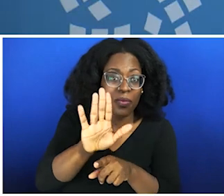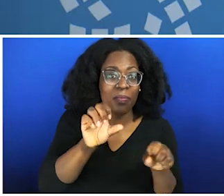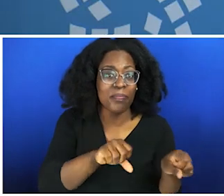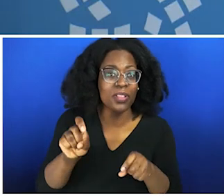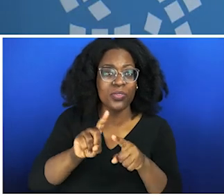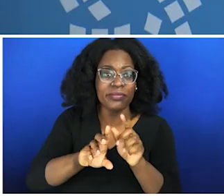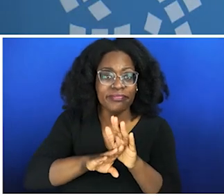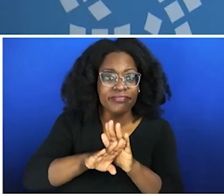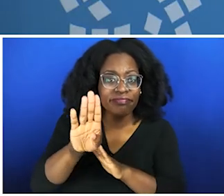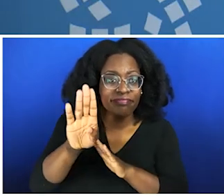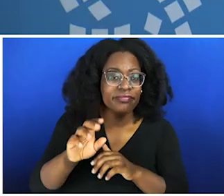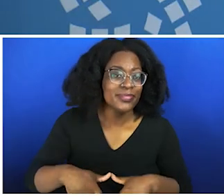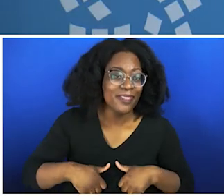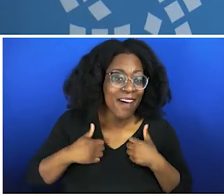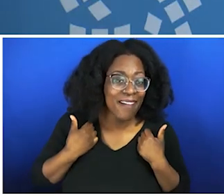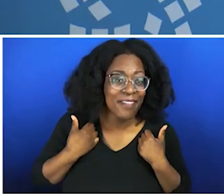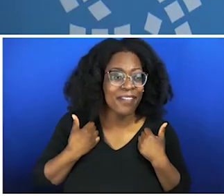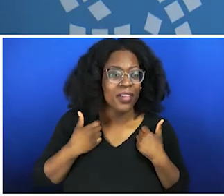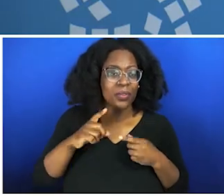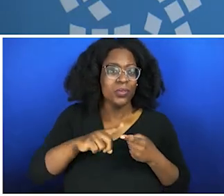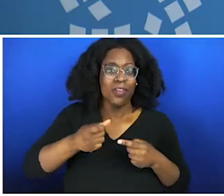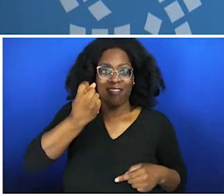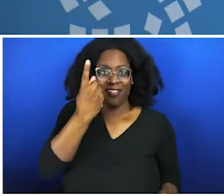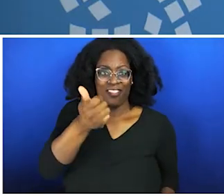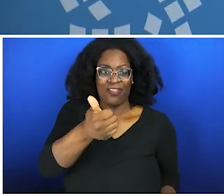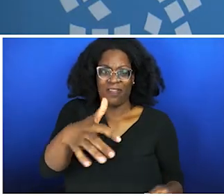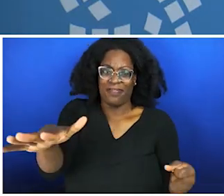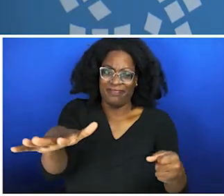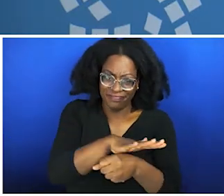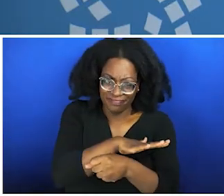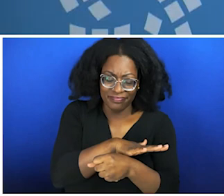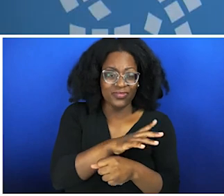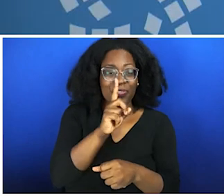who we are fully. It impacts our health. It impacts every aspect of our lives. So if you're